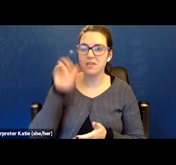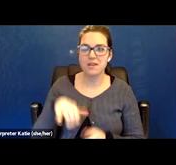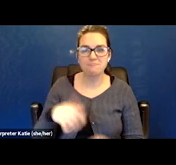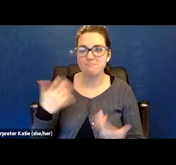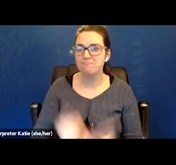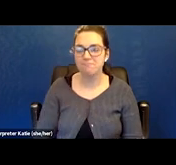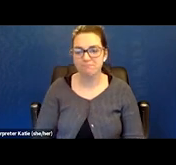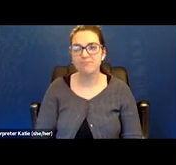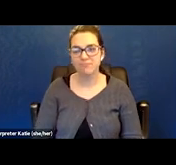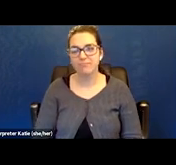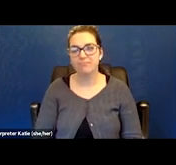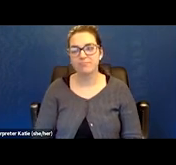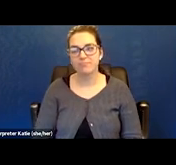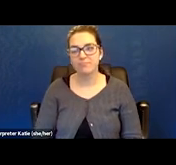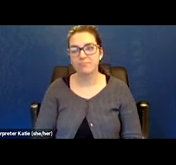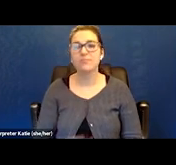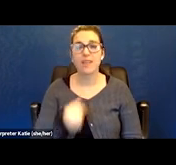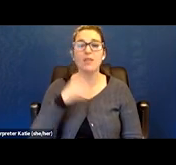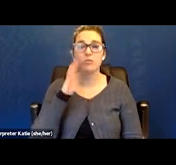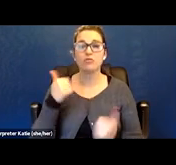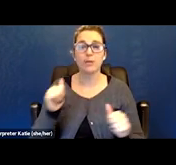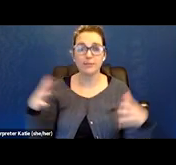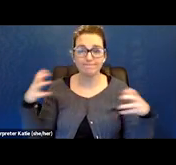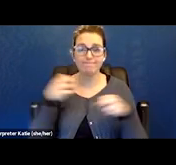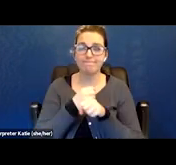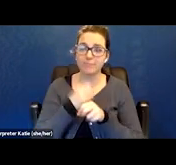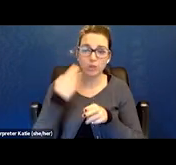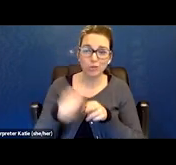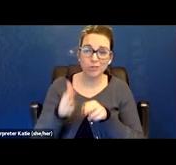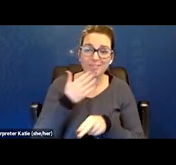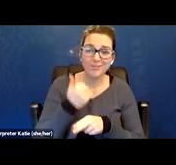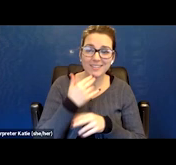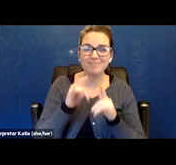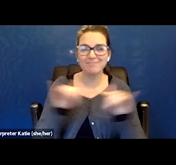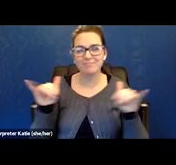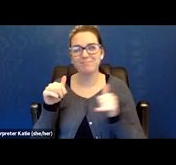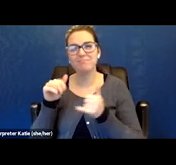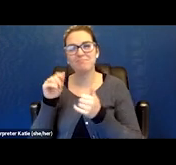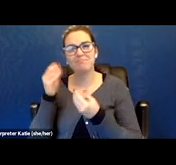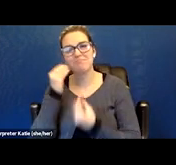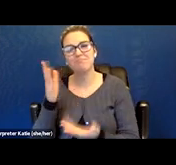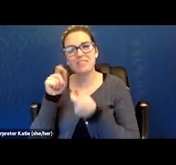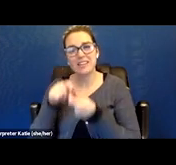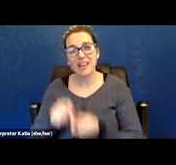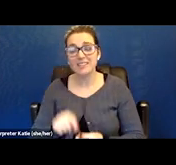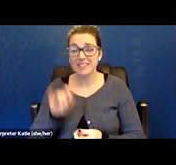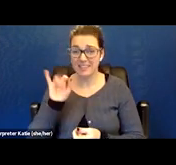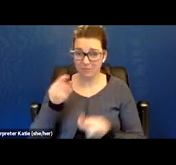I'll go as short and sweet as I can but detailed as I can. Please, anybody let me know if you have trouble hearing me.